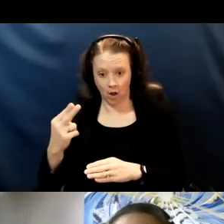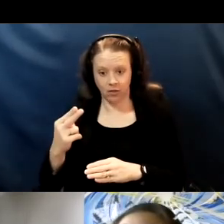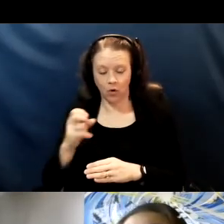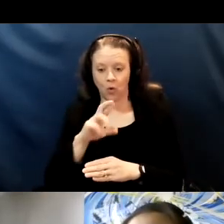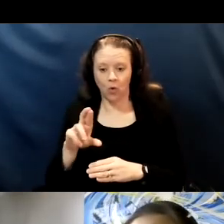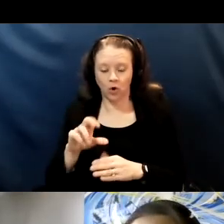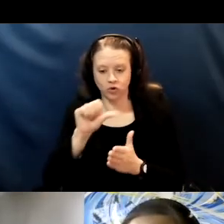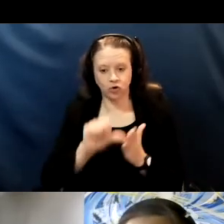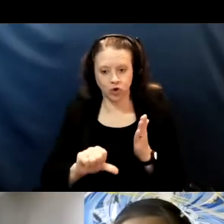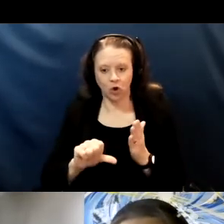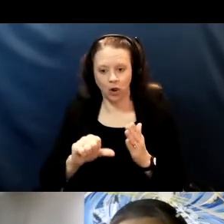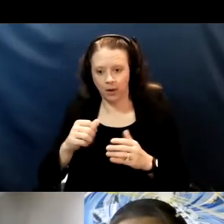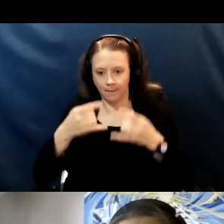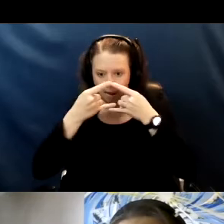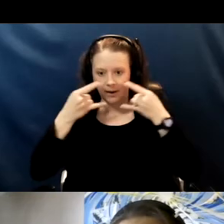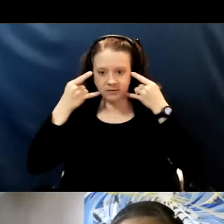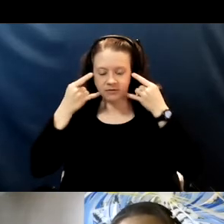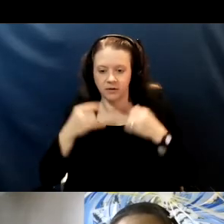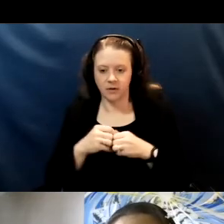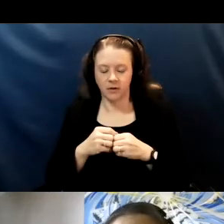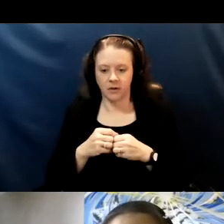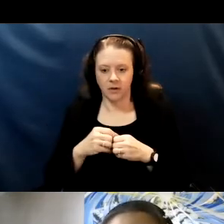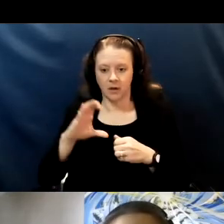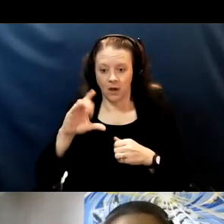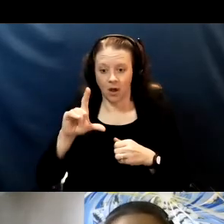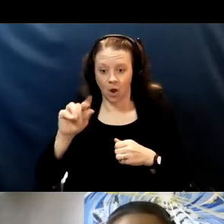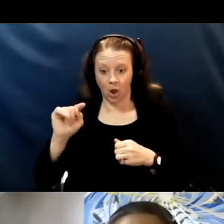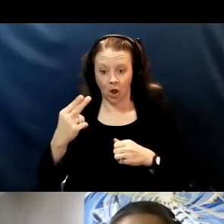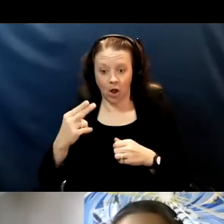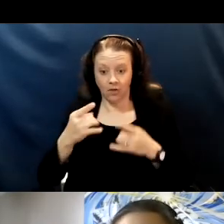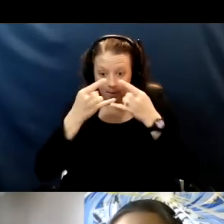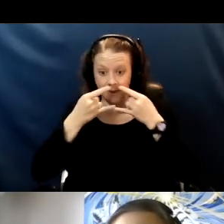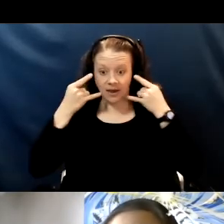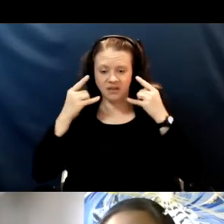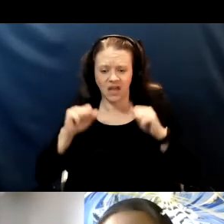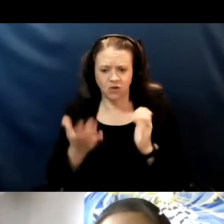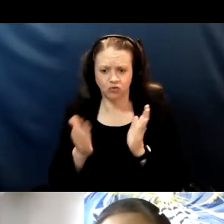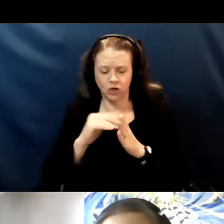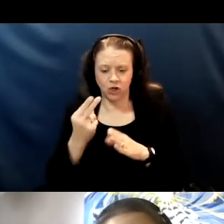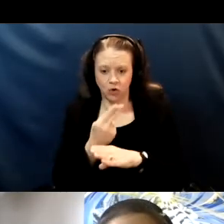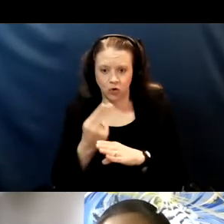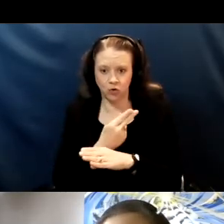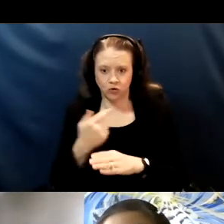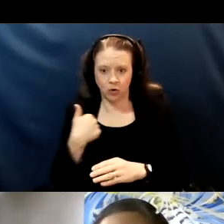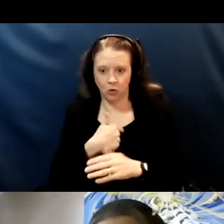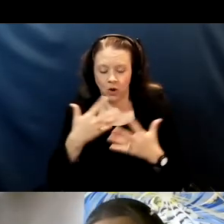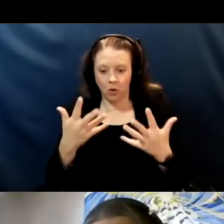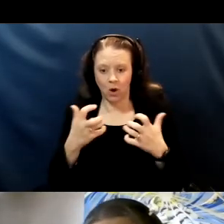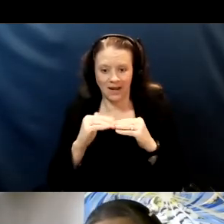Cloth masks are reusable. We want to go for a mask that has at least two layers of cloth